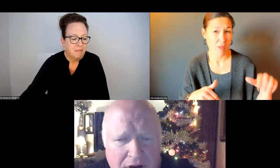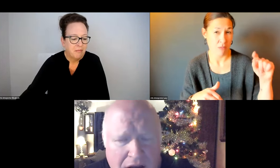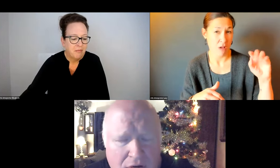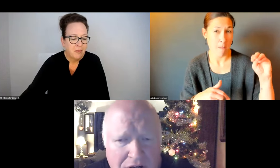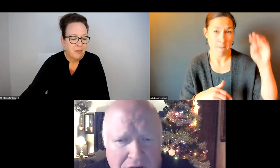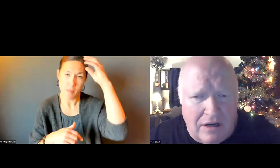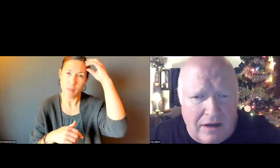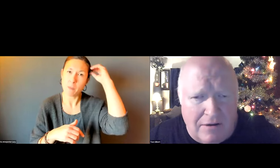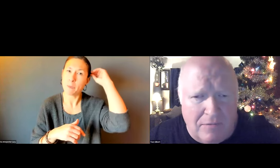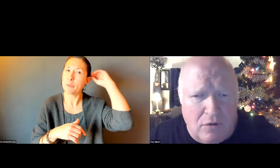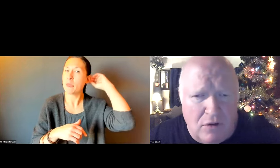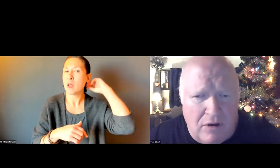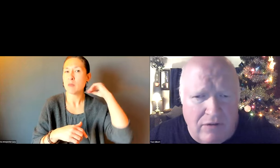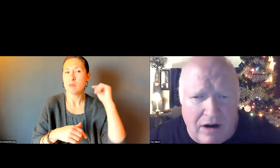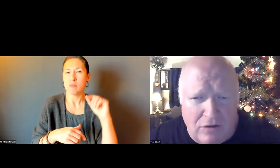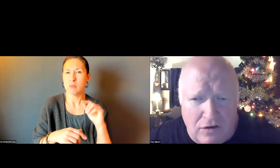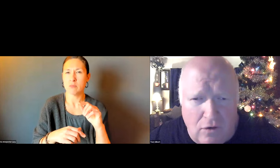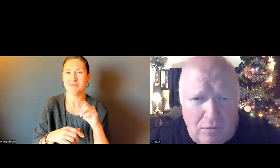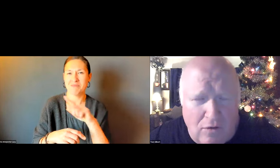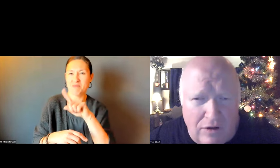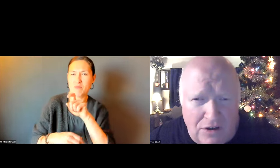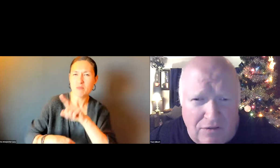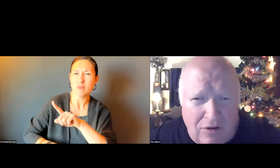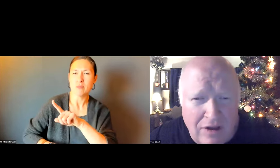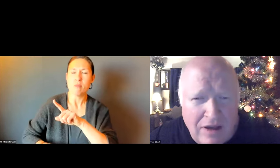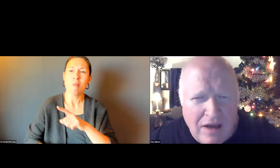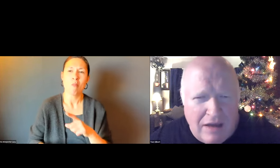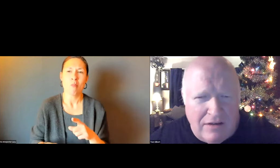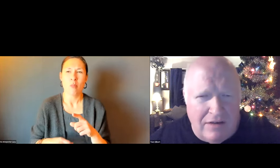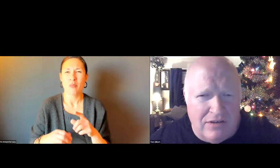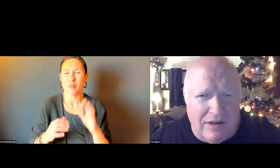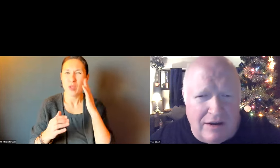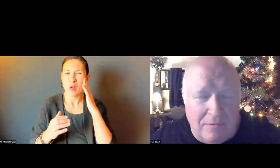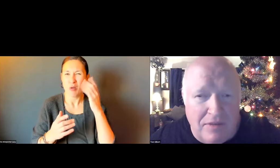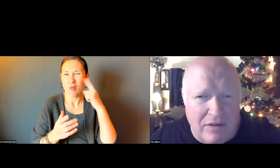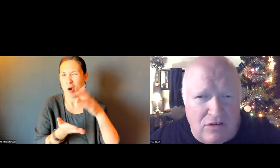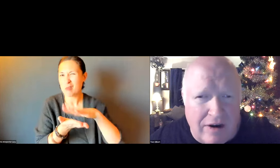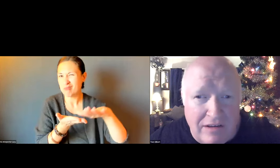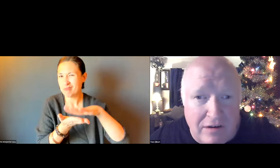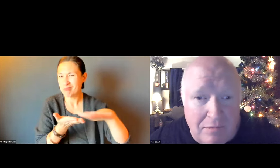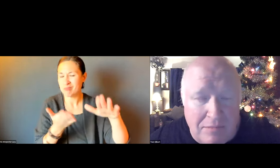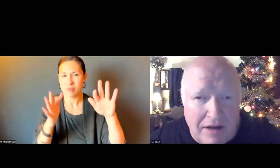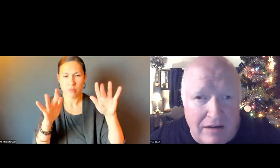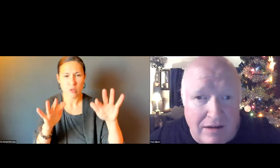THIS IS TOM HERE. I HAVE A QUESTION IN REGARDS